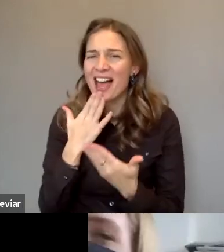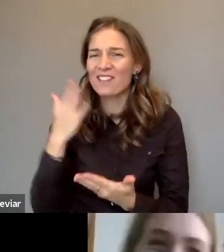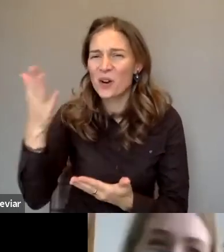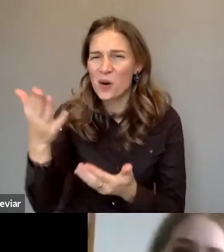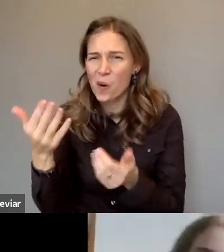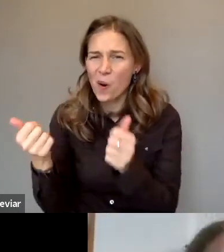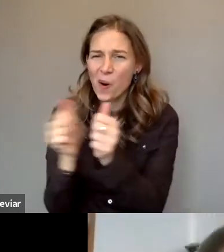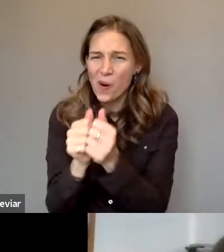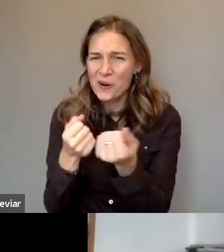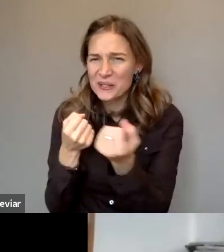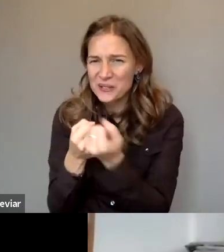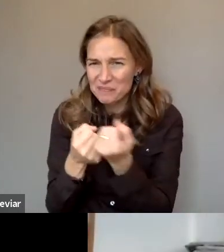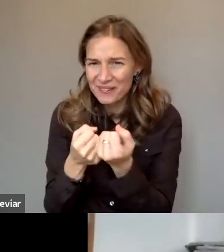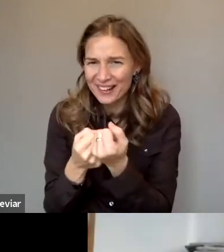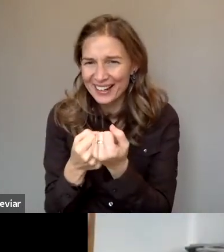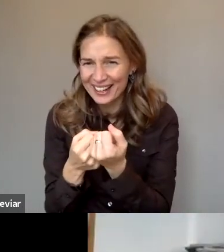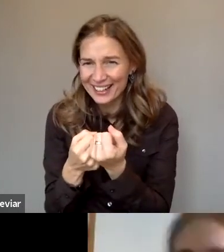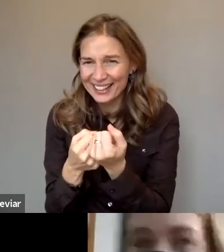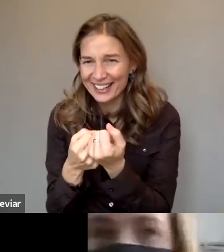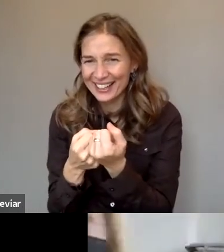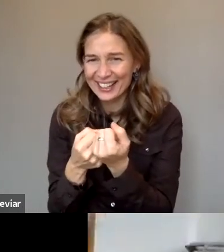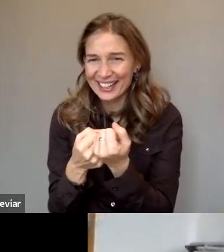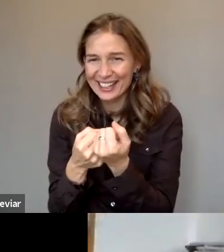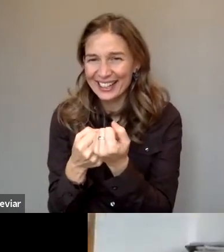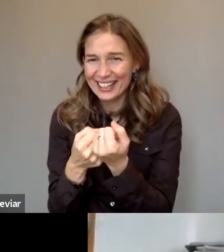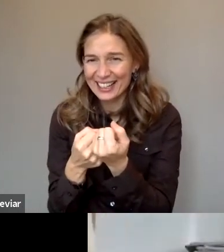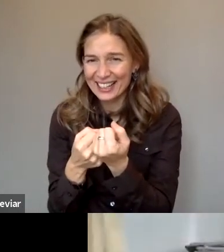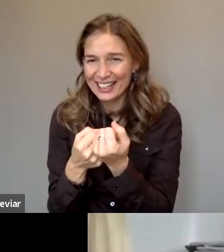She's going to tell us about violence in institutions